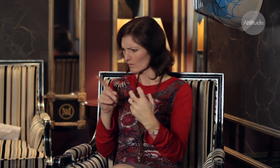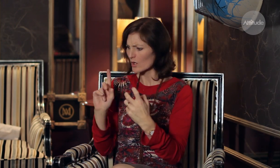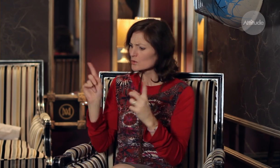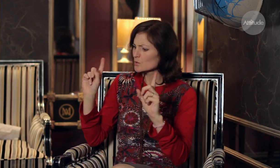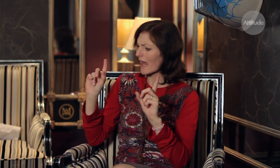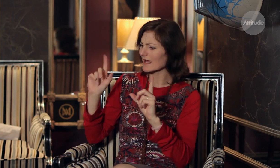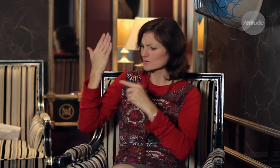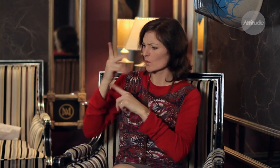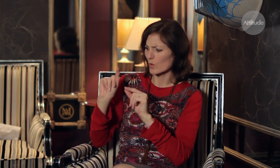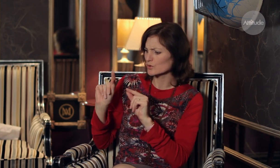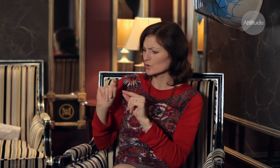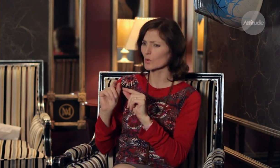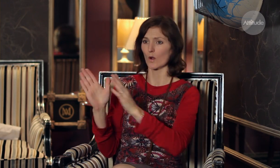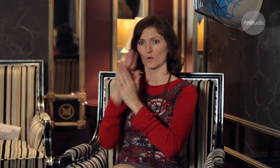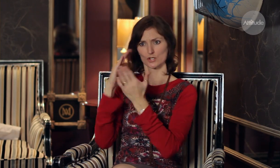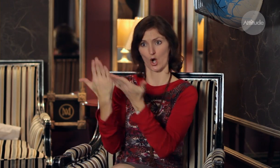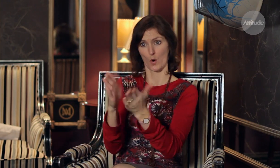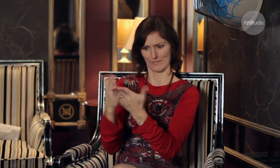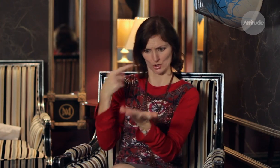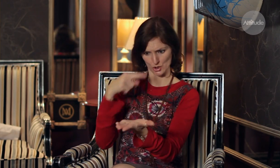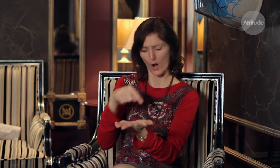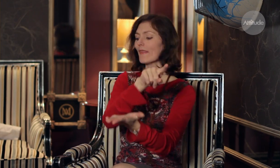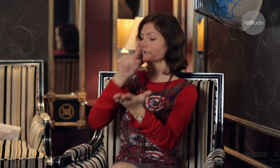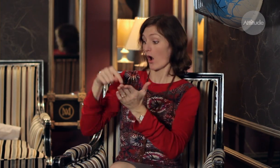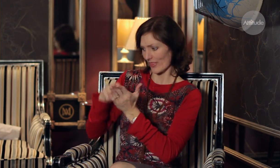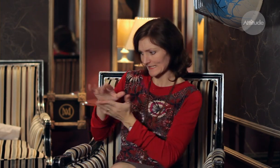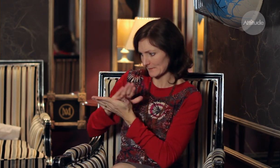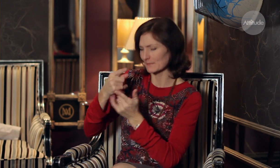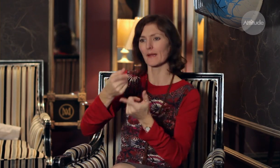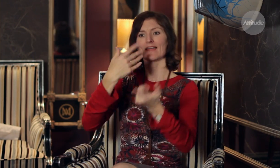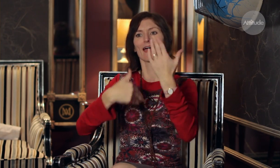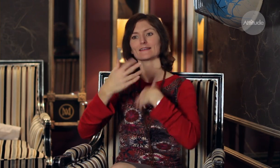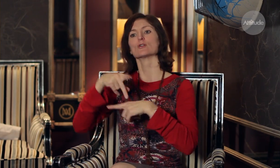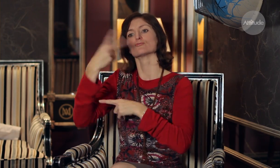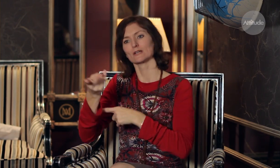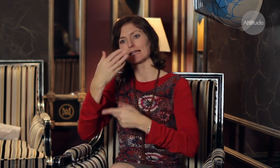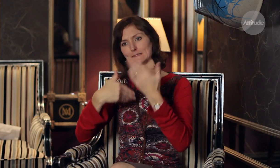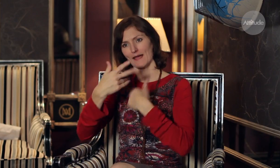then they would explain it, they would repeat it to both of us and it was easier for us